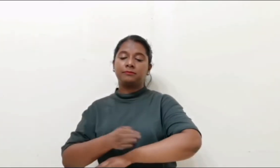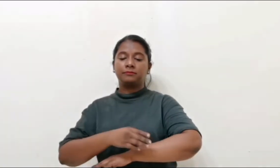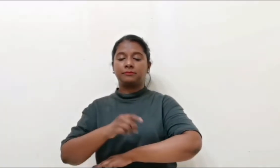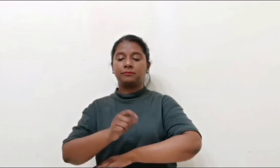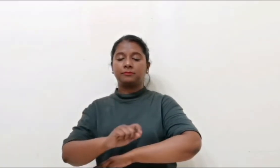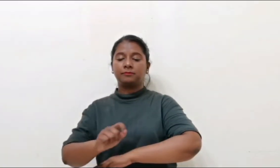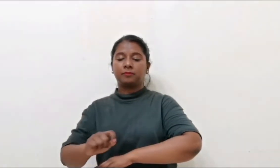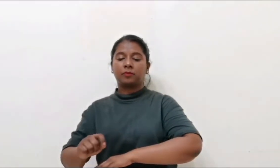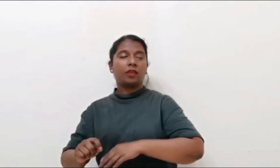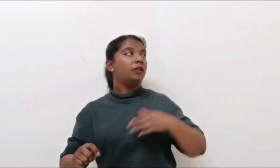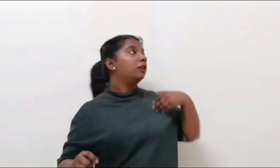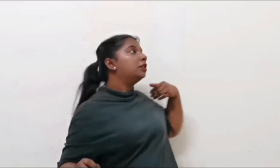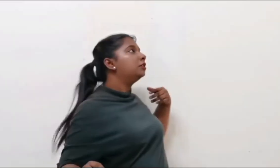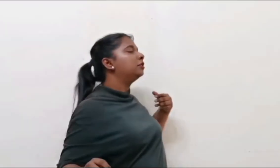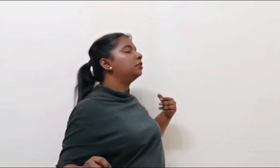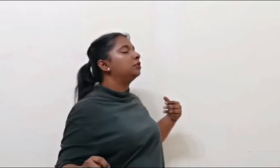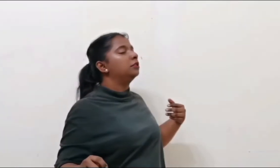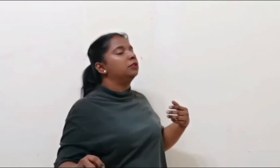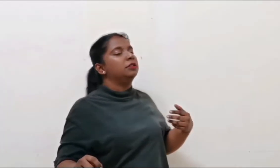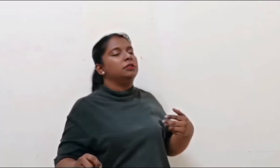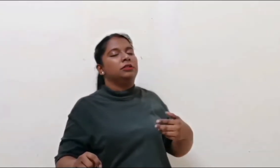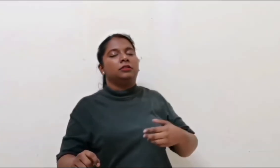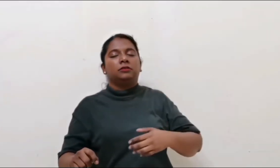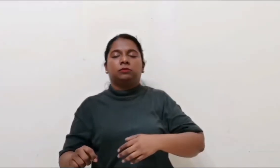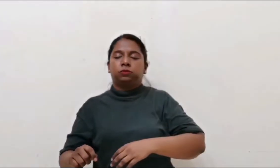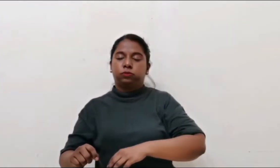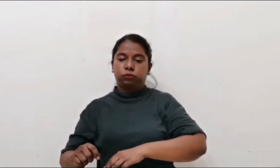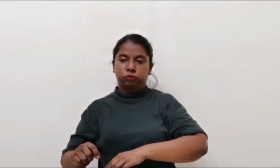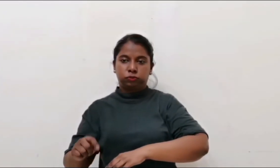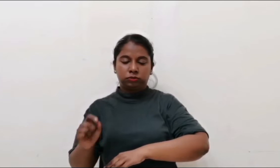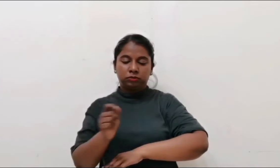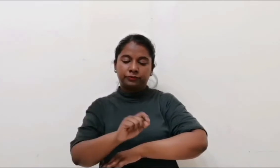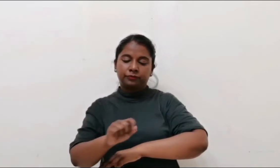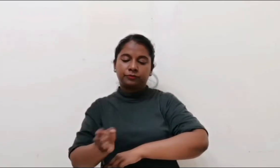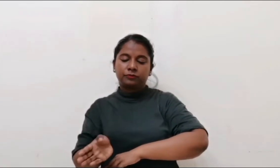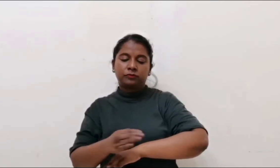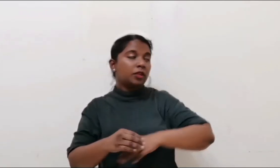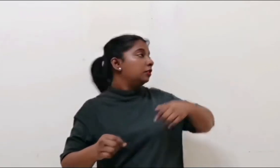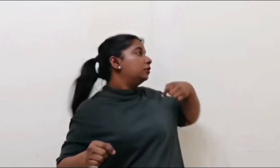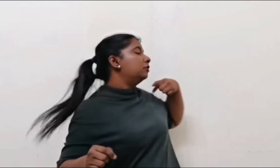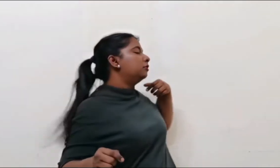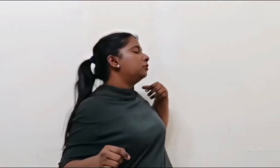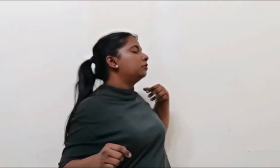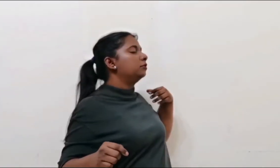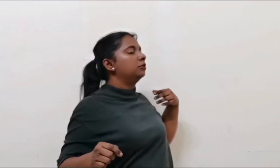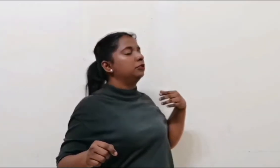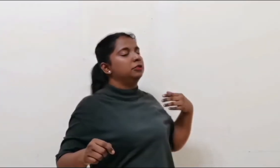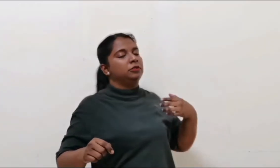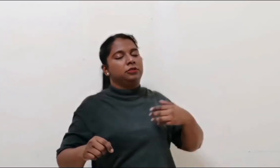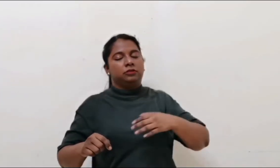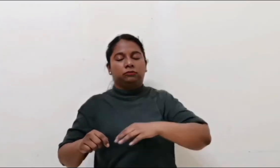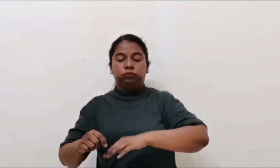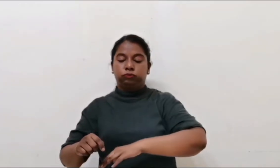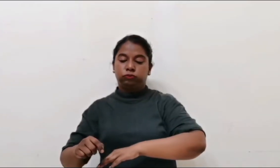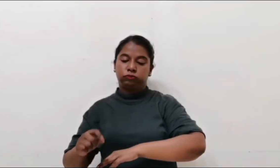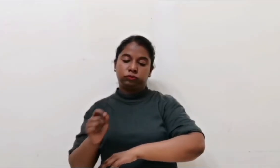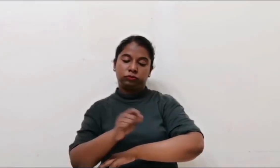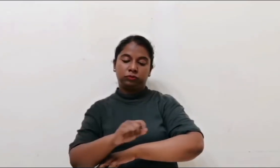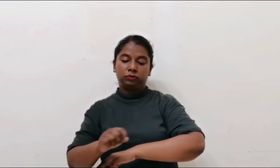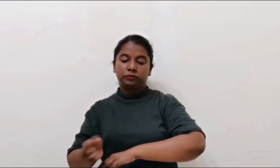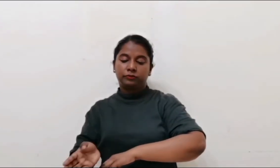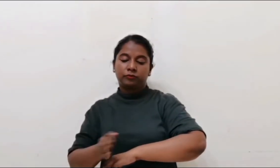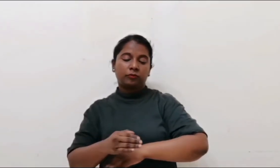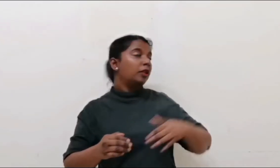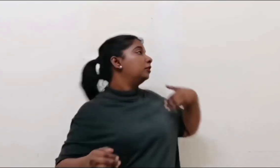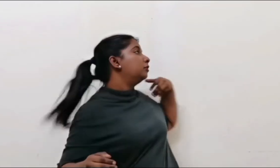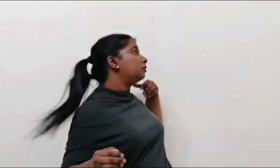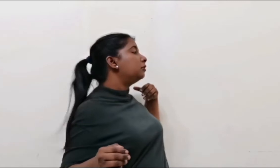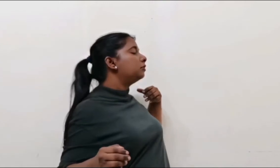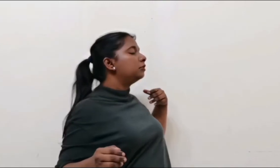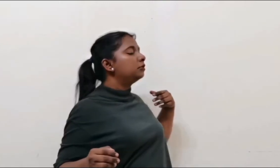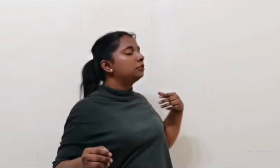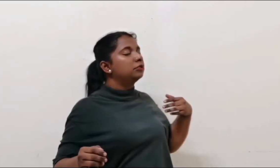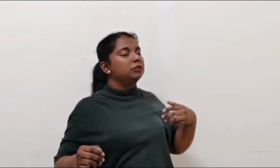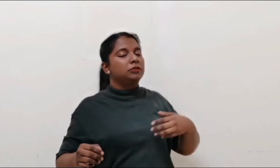Busy with my work, mom calls me a few times but my work has to be completed.